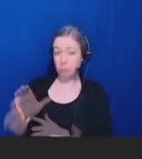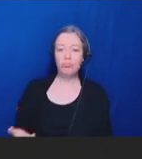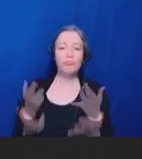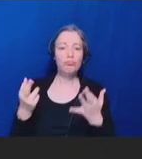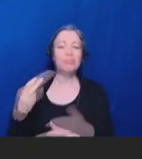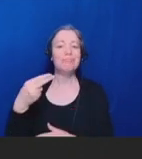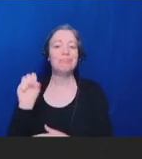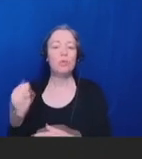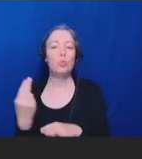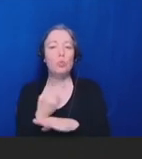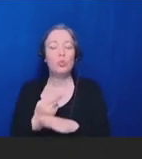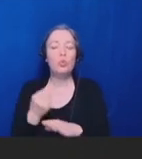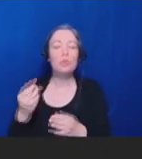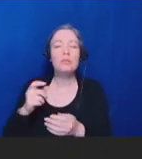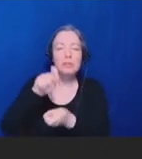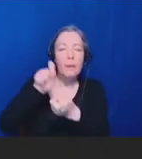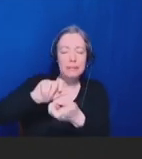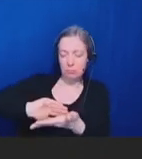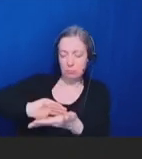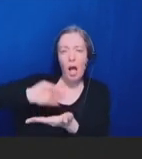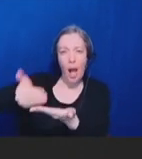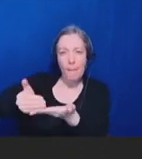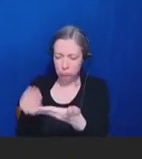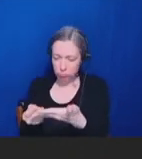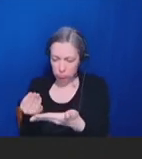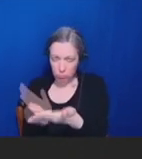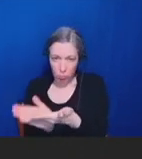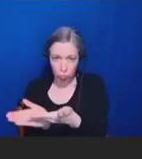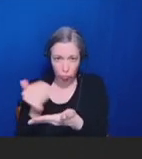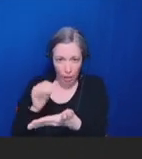for newly approved or authorized vaccines.